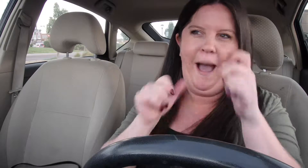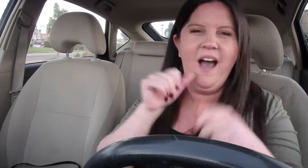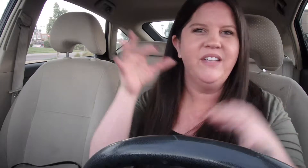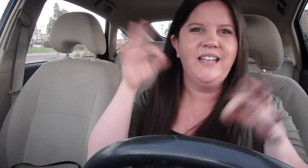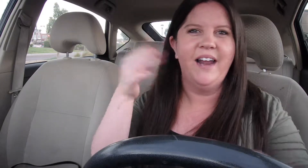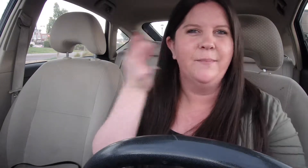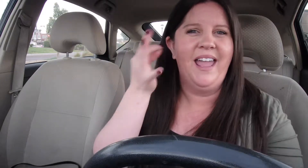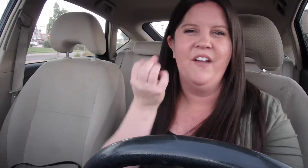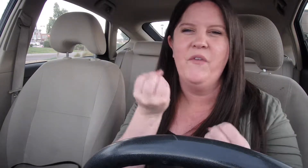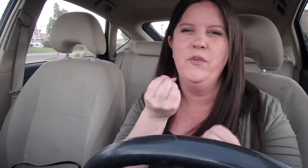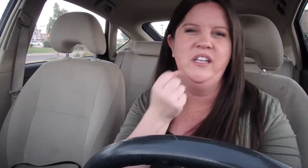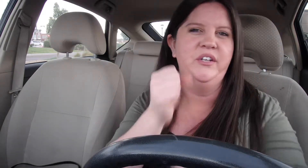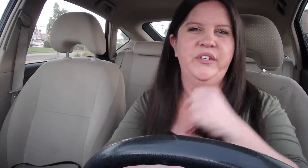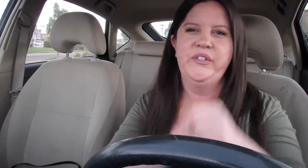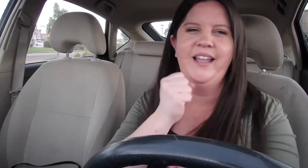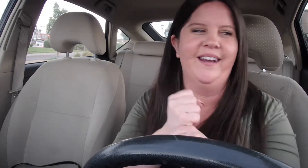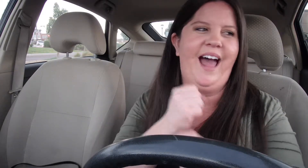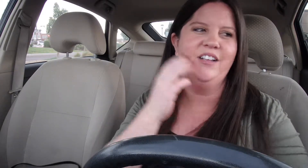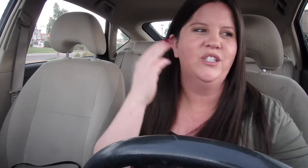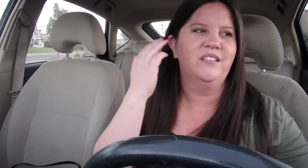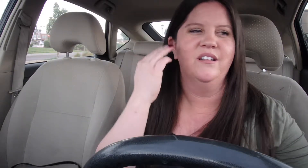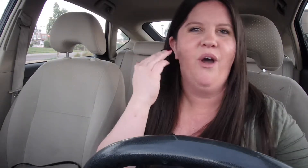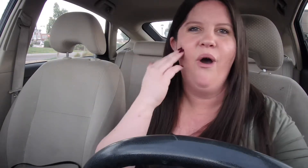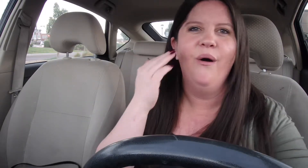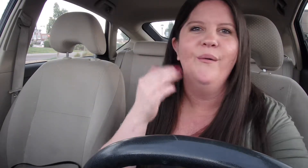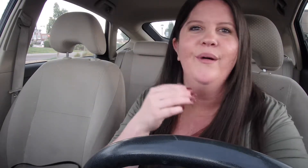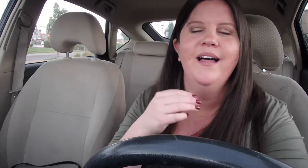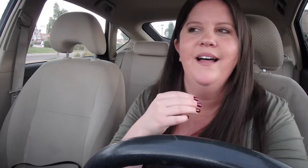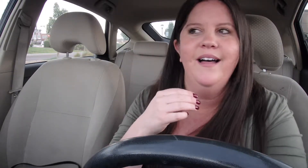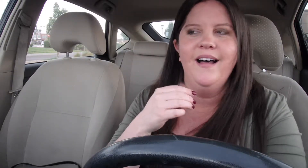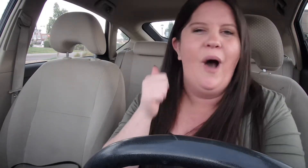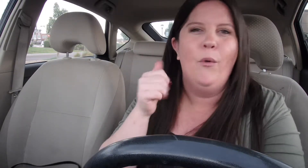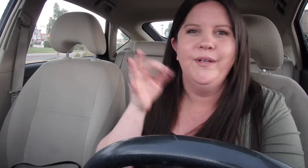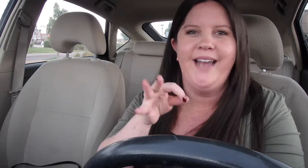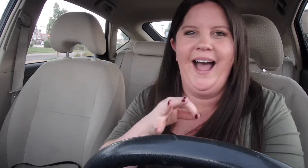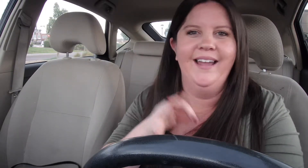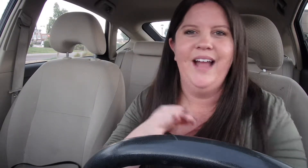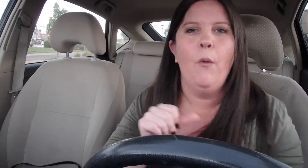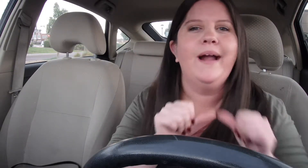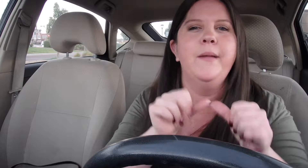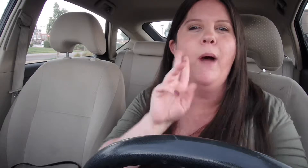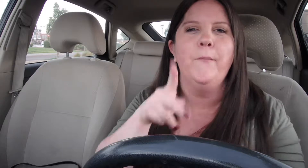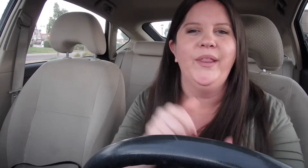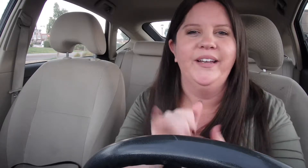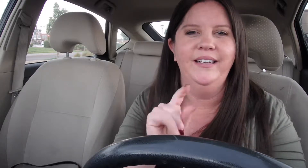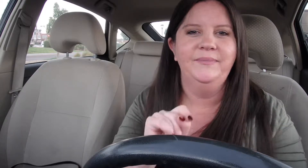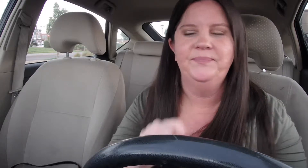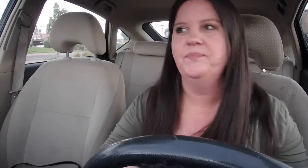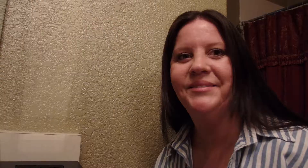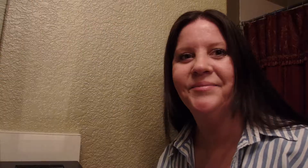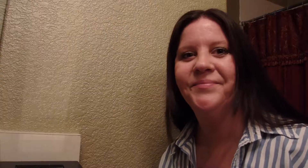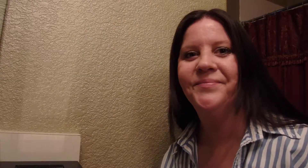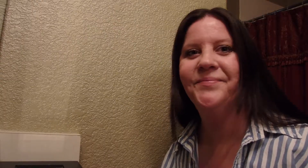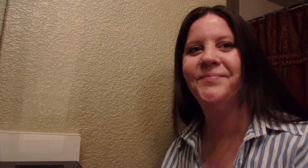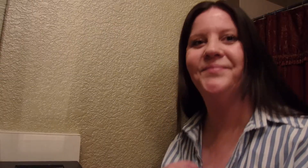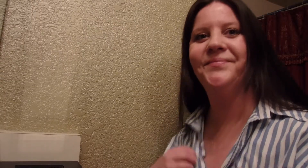I haven't dyed my hair for years and I just know I won't dye I won't keep up with it